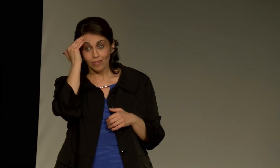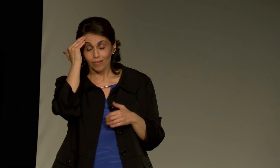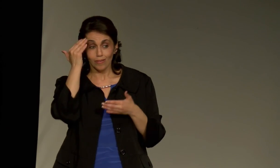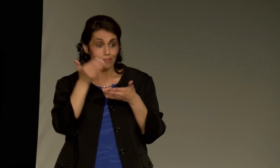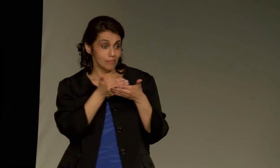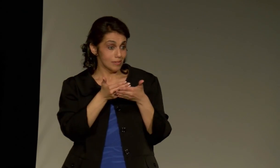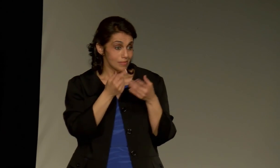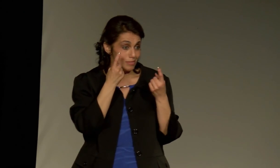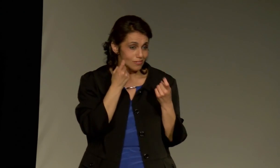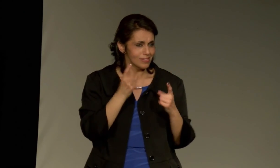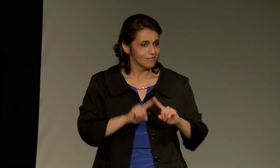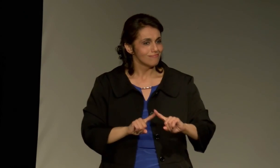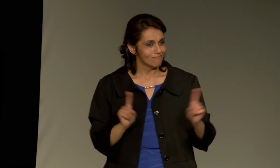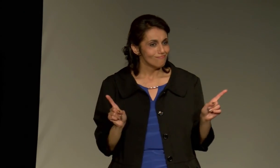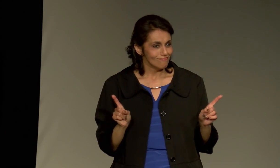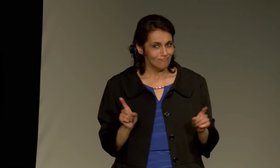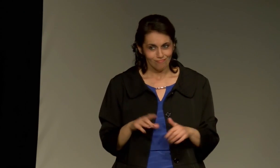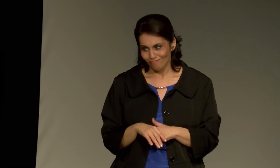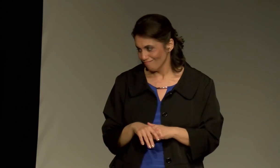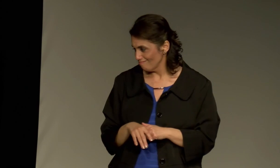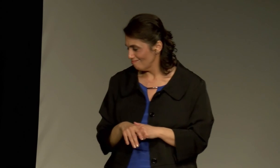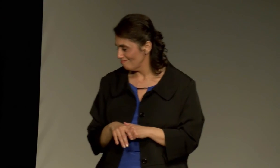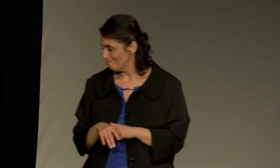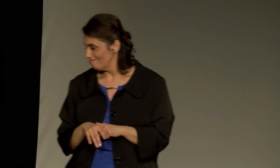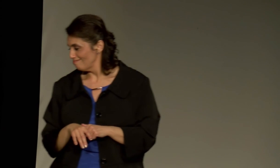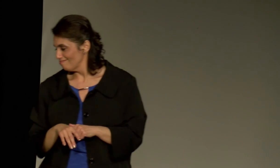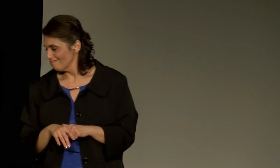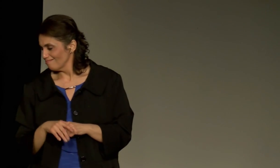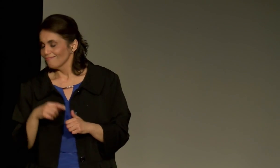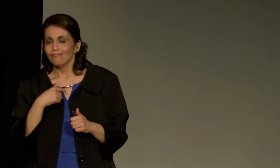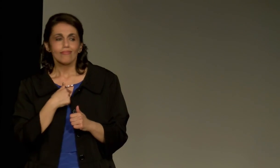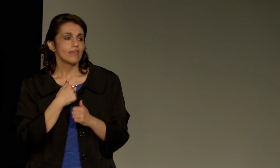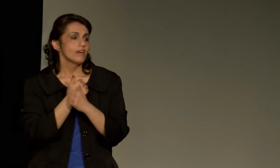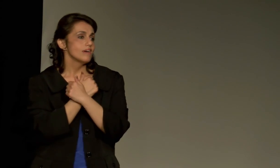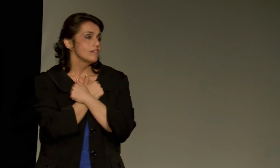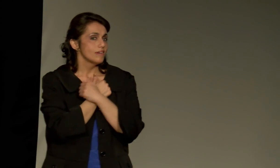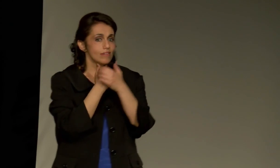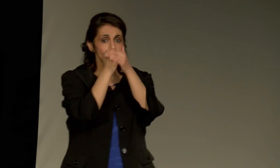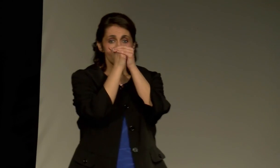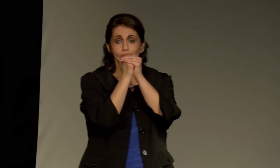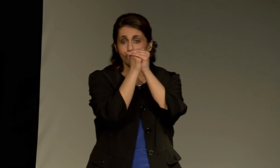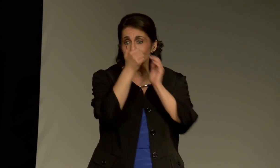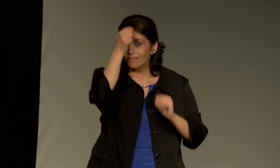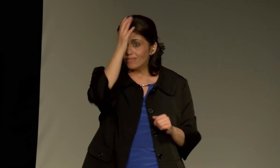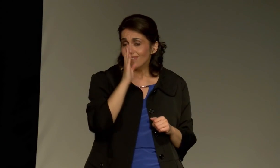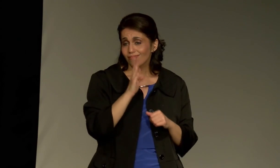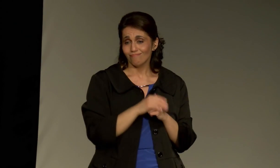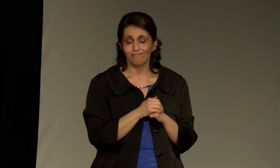How we know our child is crying might be different, but we, ourselves, are not different.